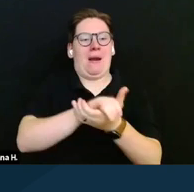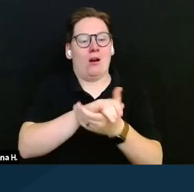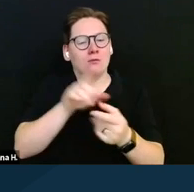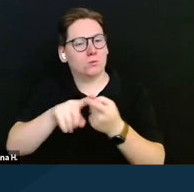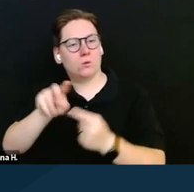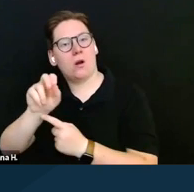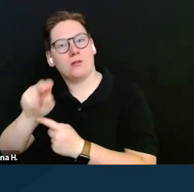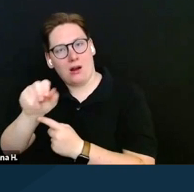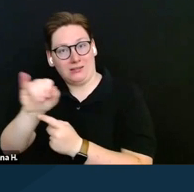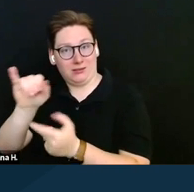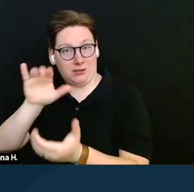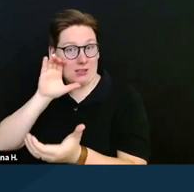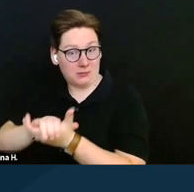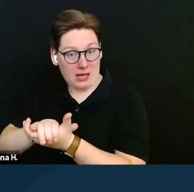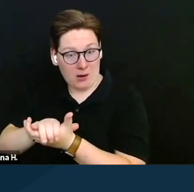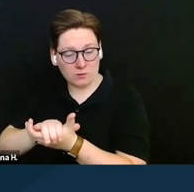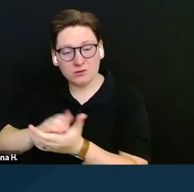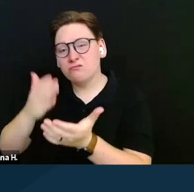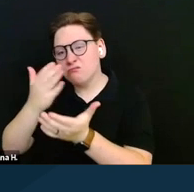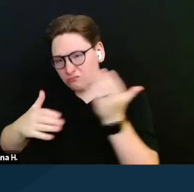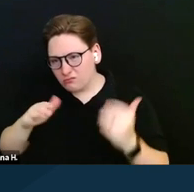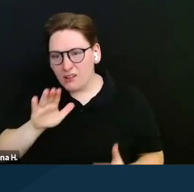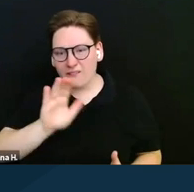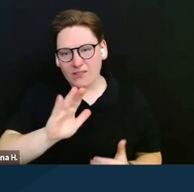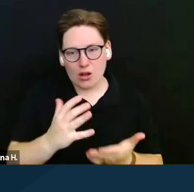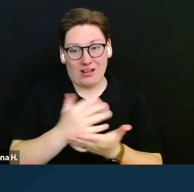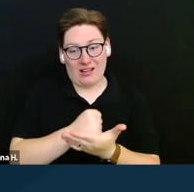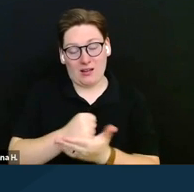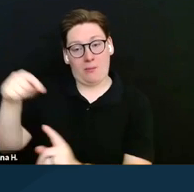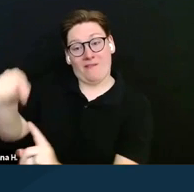a portion of the income of the non-SSI spouse